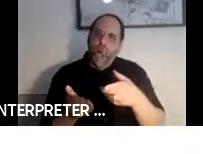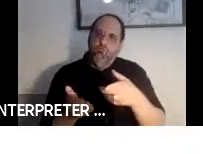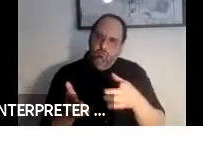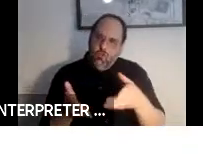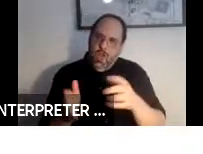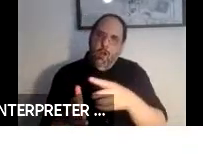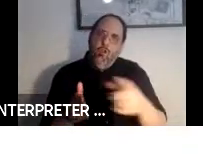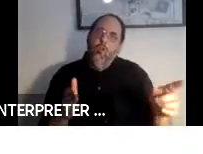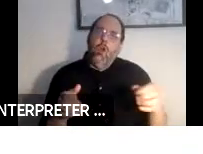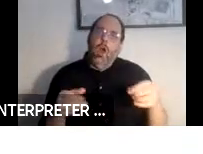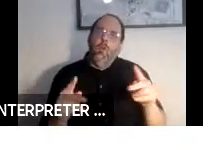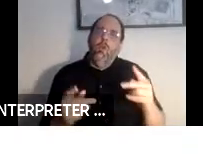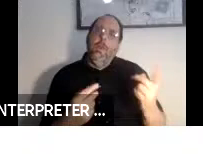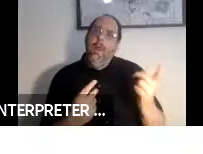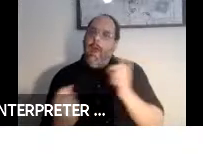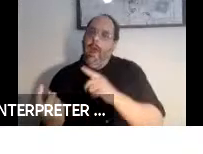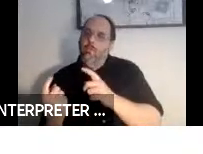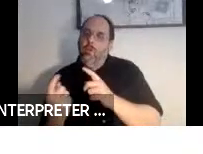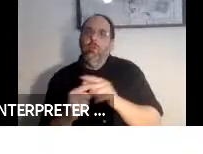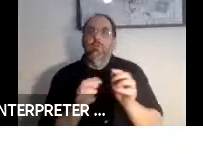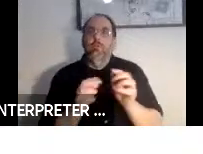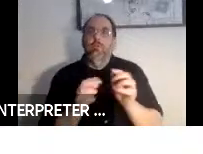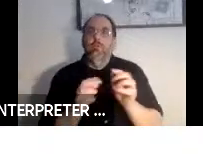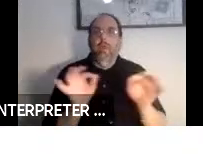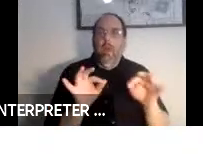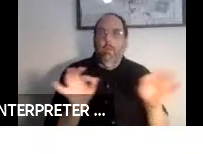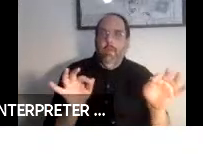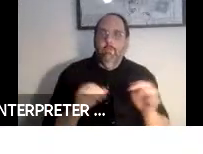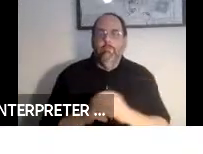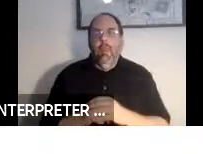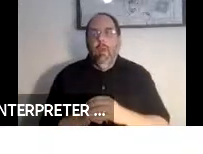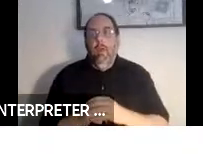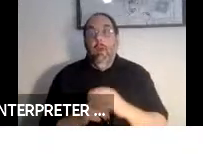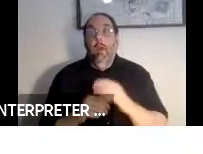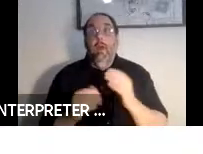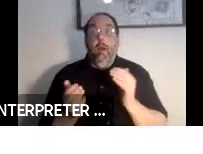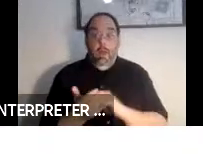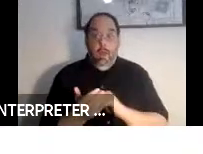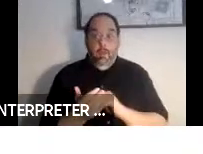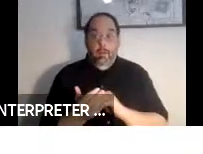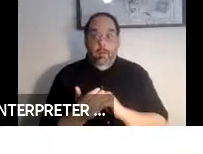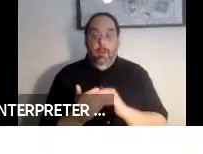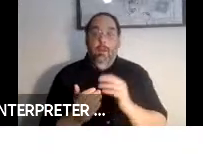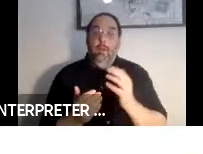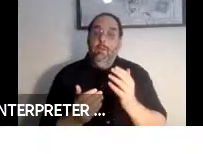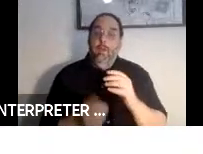to ask questions and make comments. And once again, the PowerPoint for today's